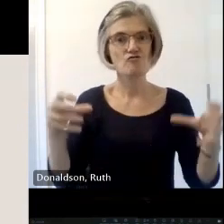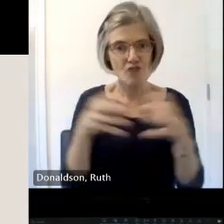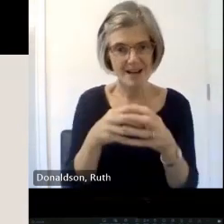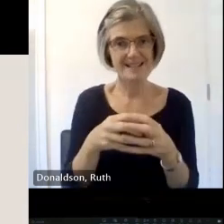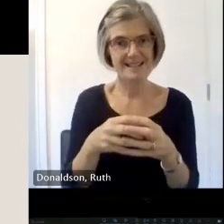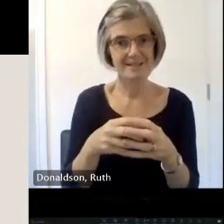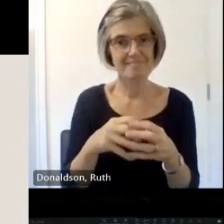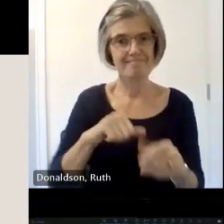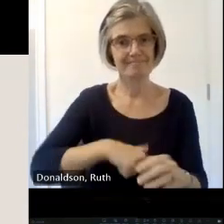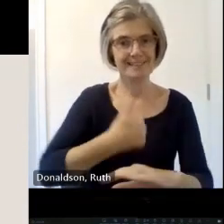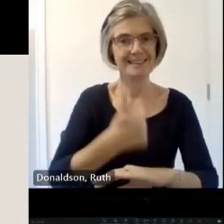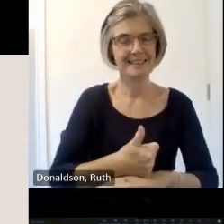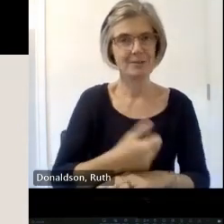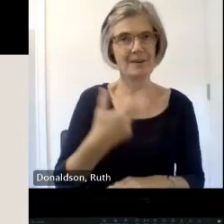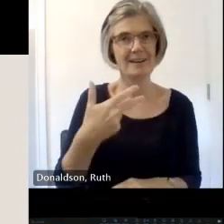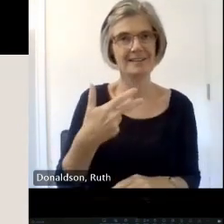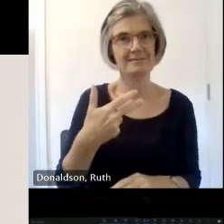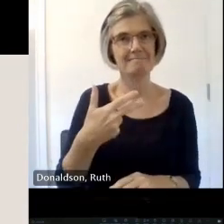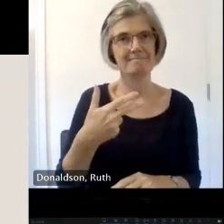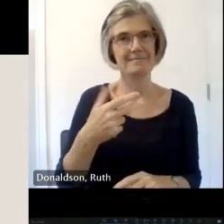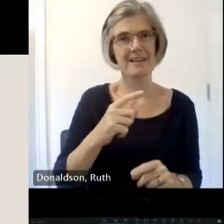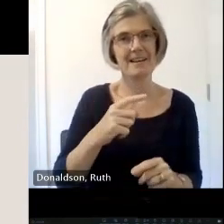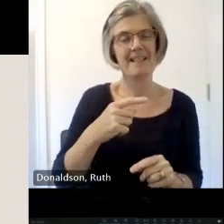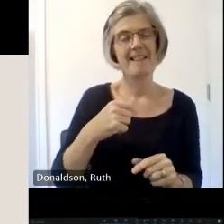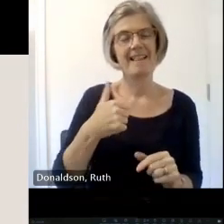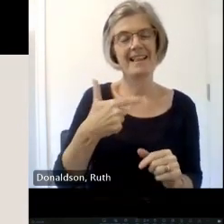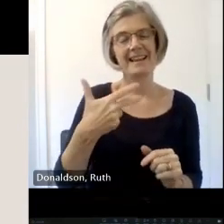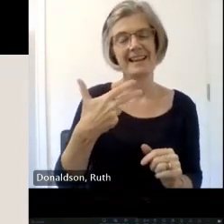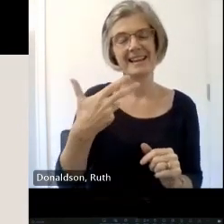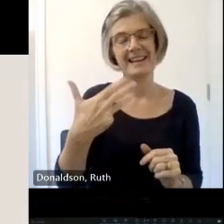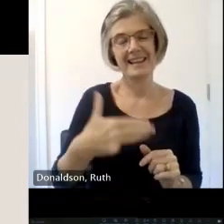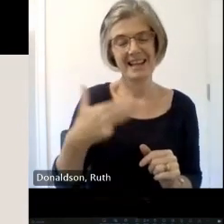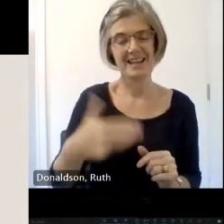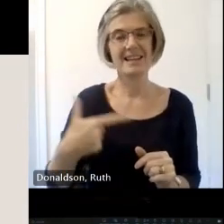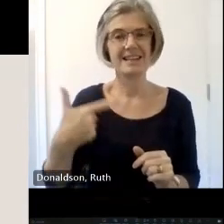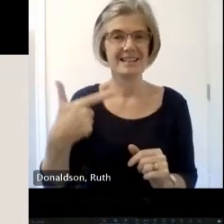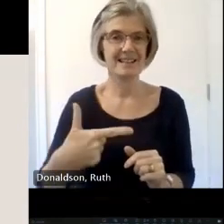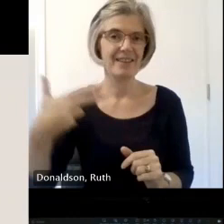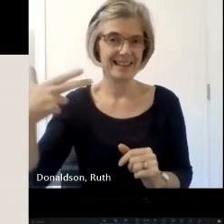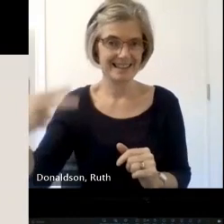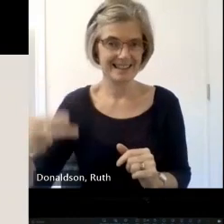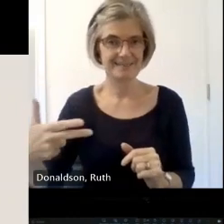was to dispense Grand Aid to the Scotland's churches uh and advis the congregation to the